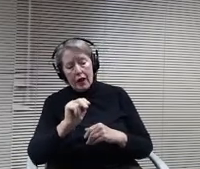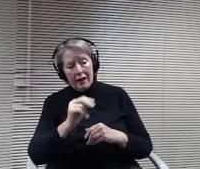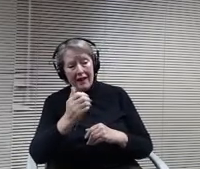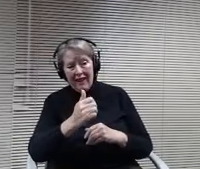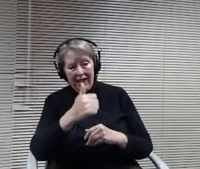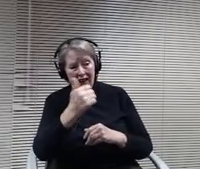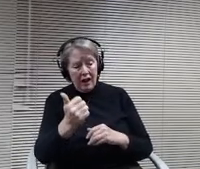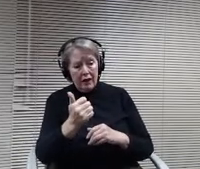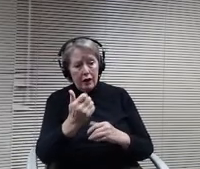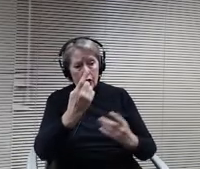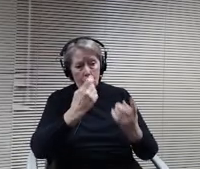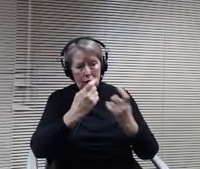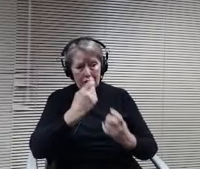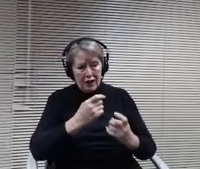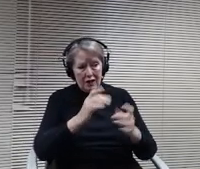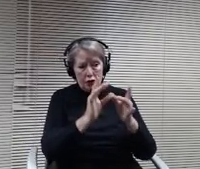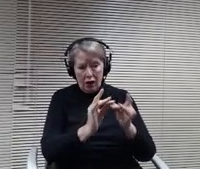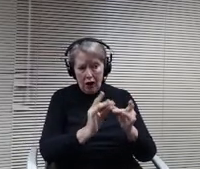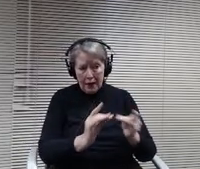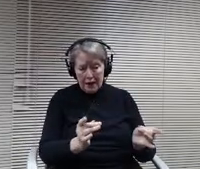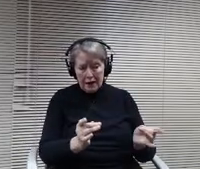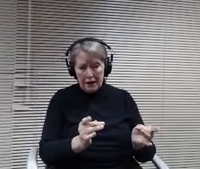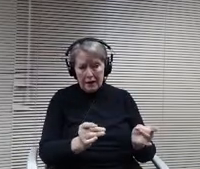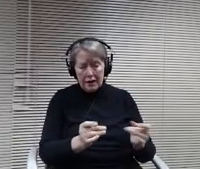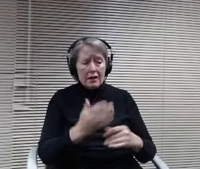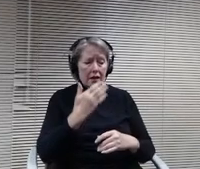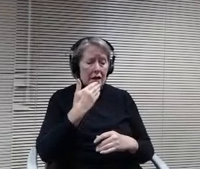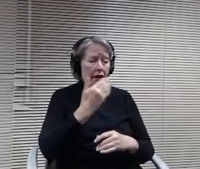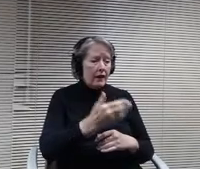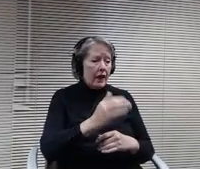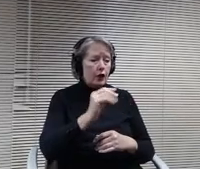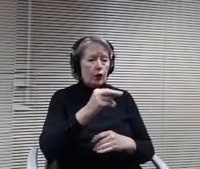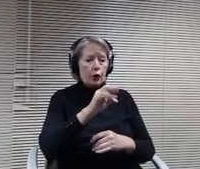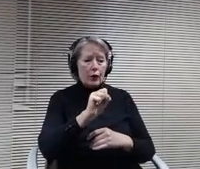Echo that thank you, Christine. Appreciate it, and so let's move